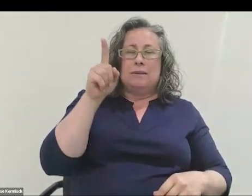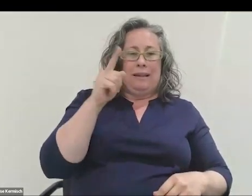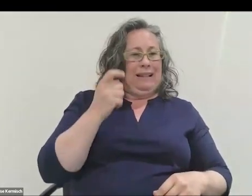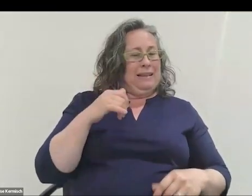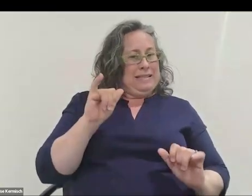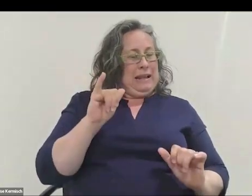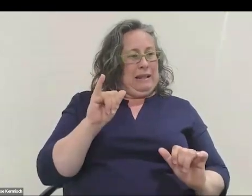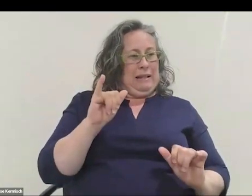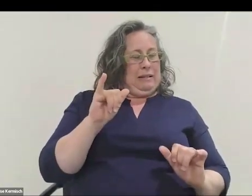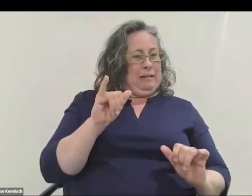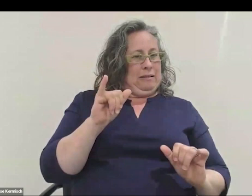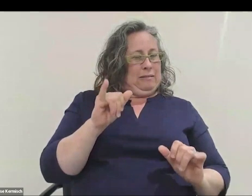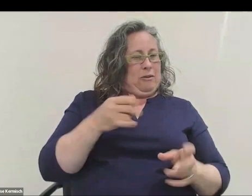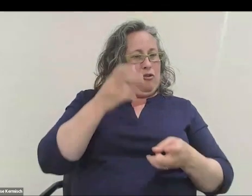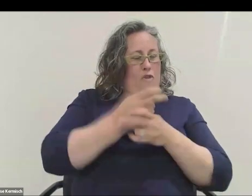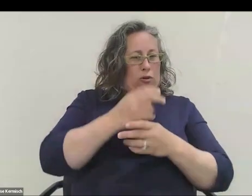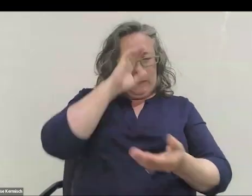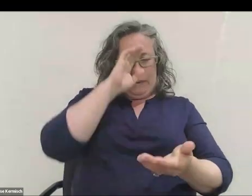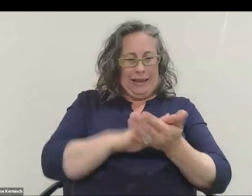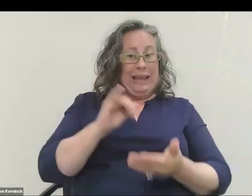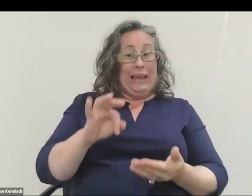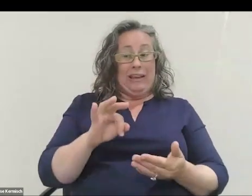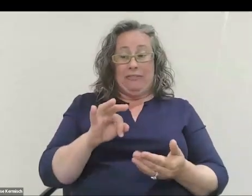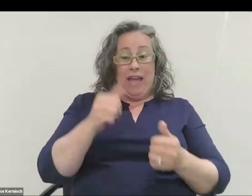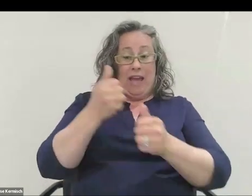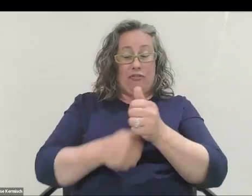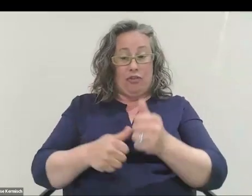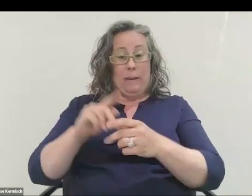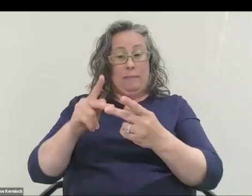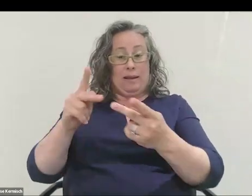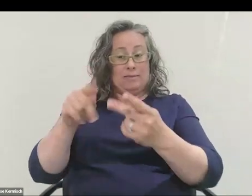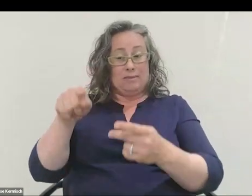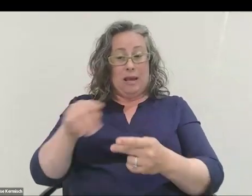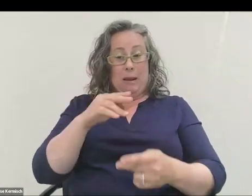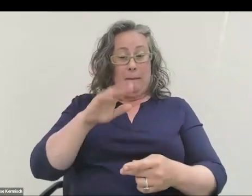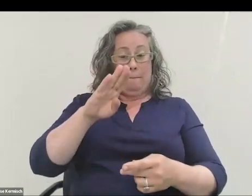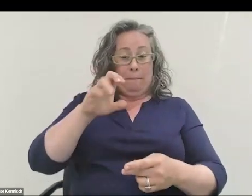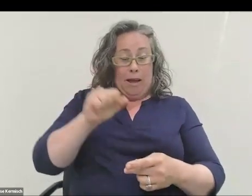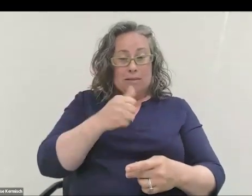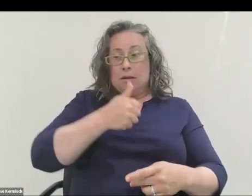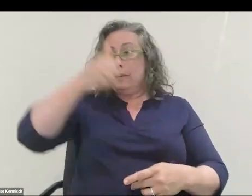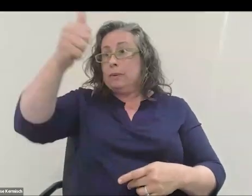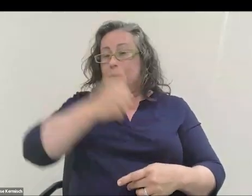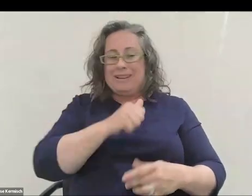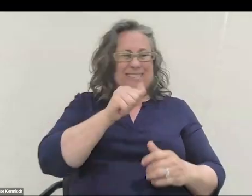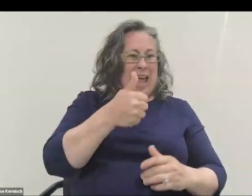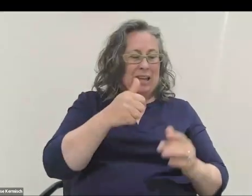because if every destination this bus goes to is $10 billion or $100 billion, then, there's not going to be any buses.